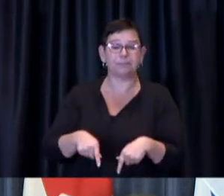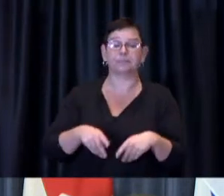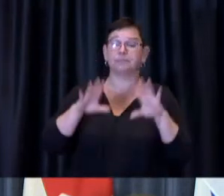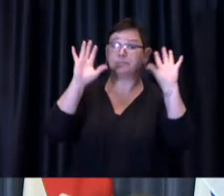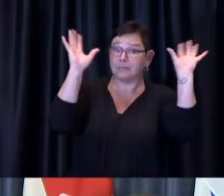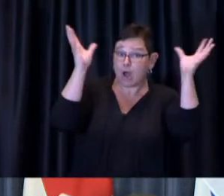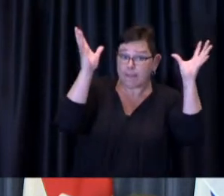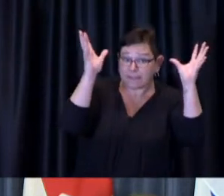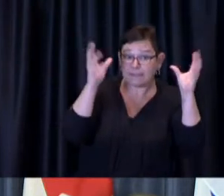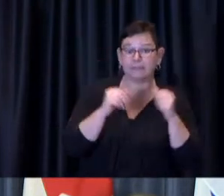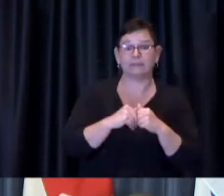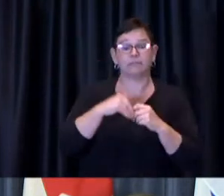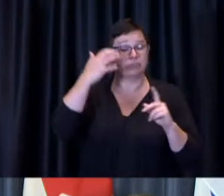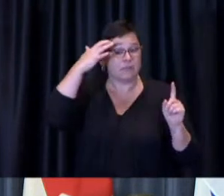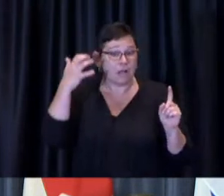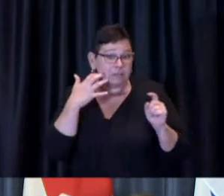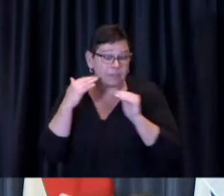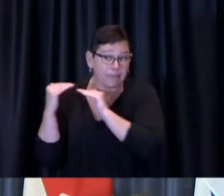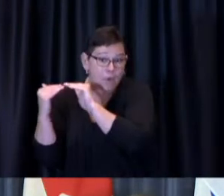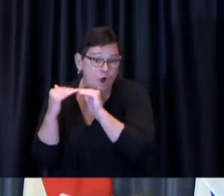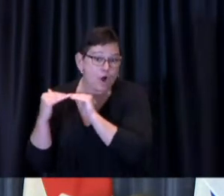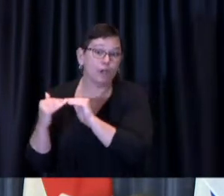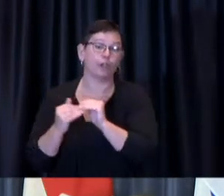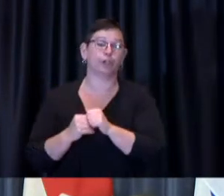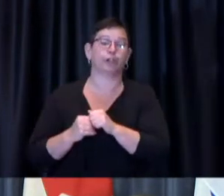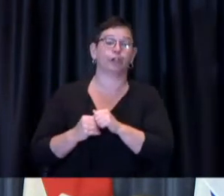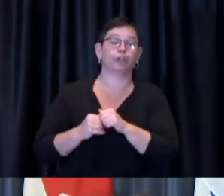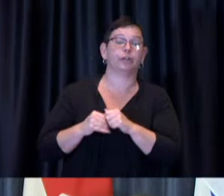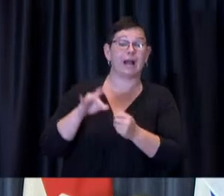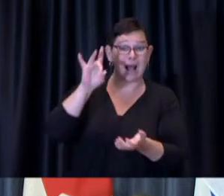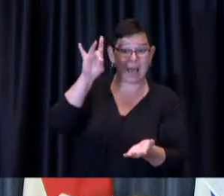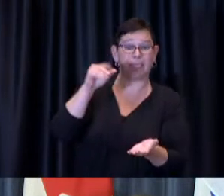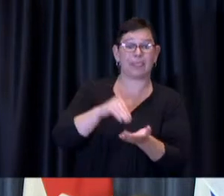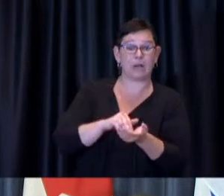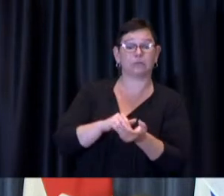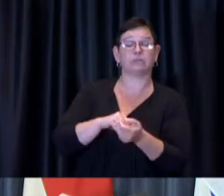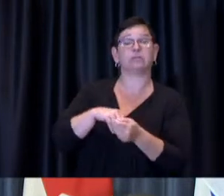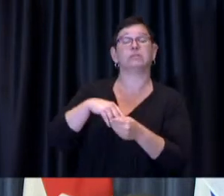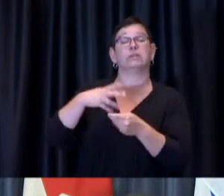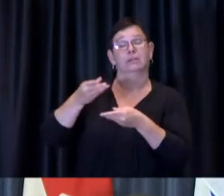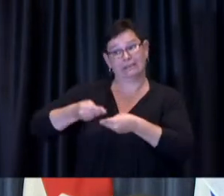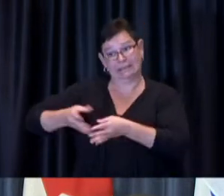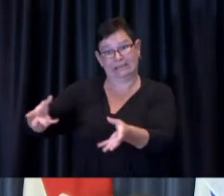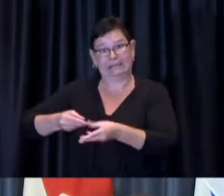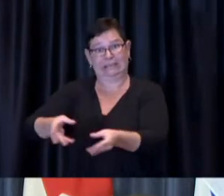delivered approximately 8,000 first dose vaccines to people who are homebound.